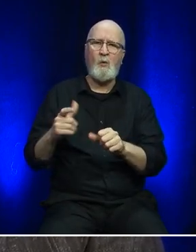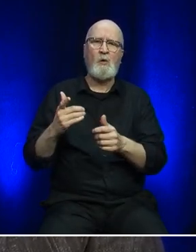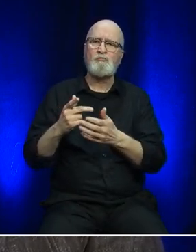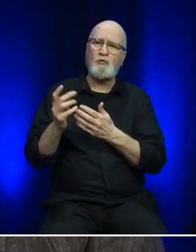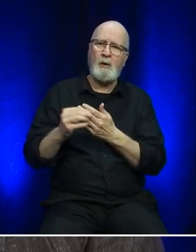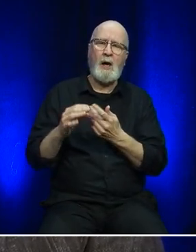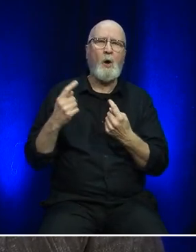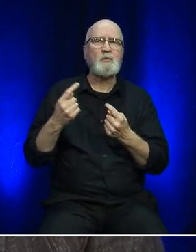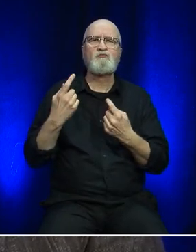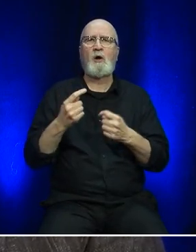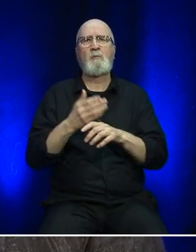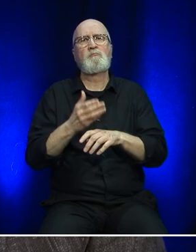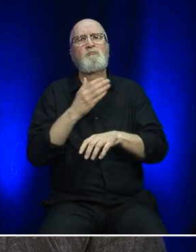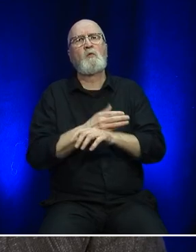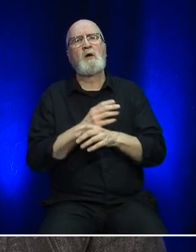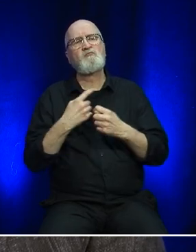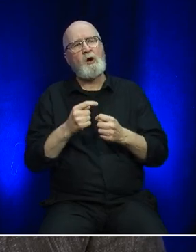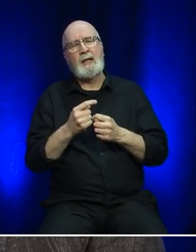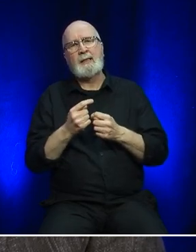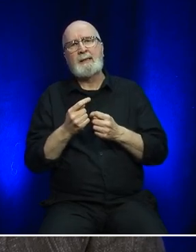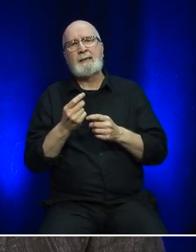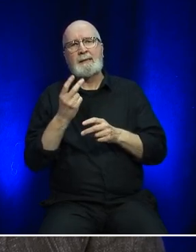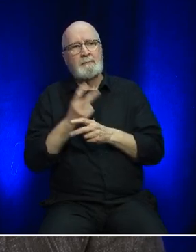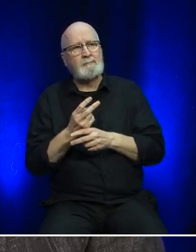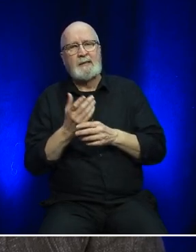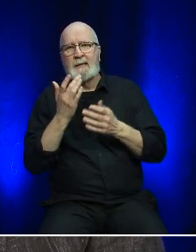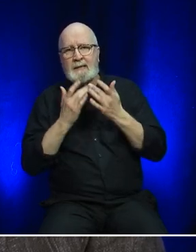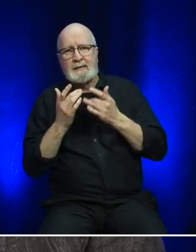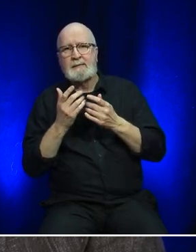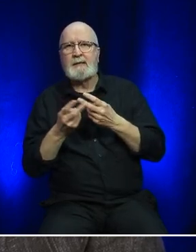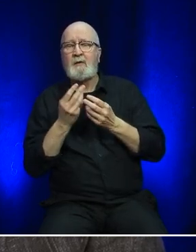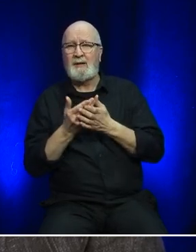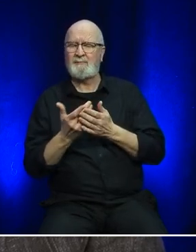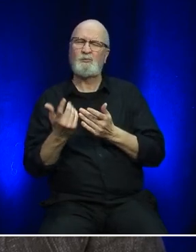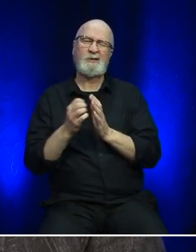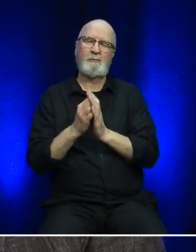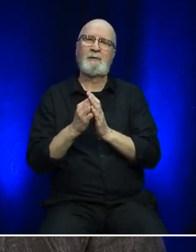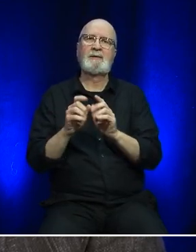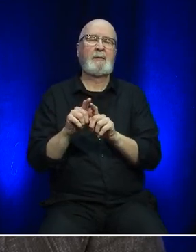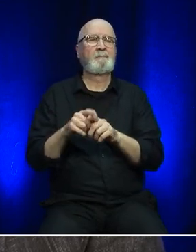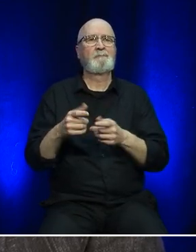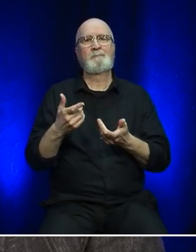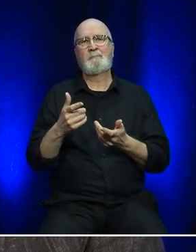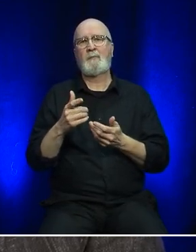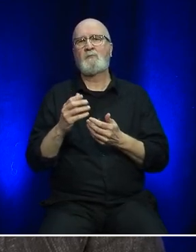and try to run it as cost effectively as we can. And an example of that would be like things like automooring where